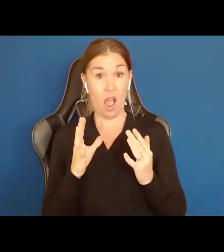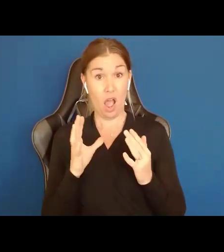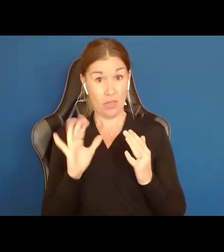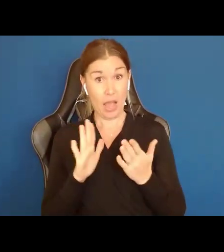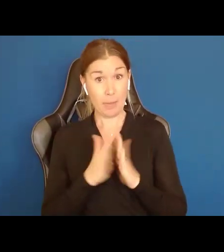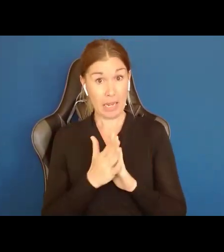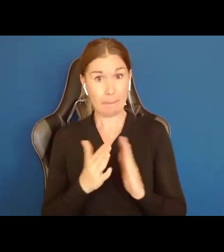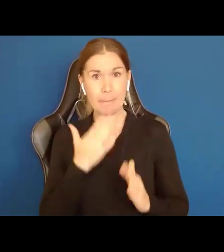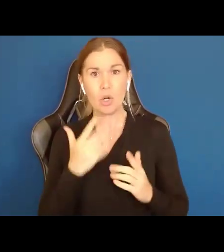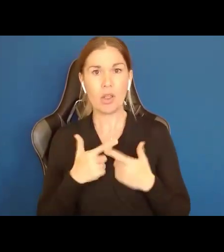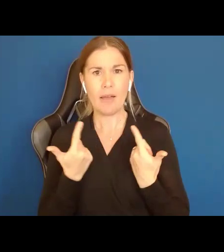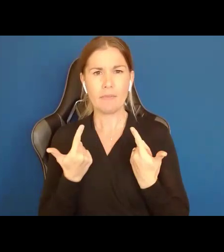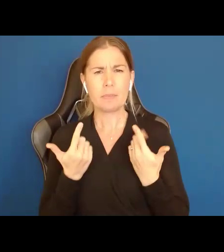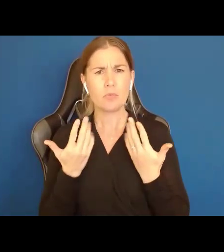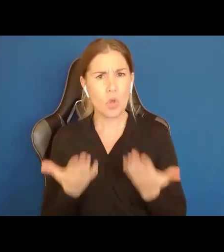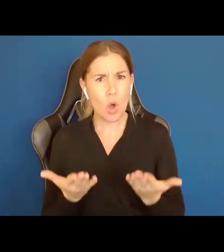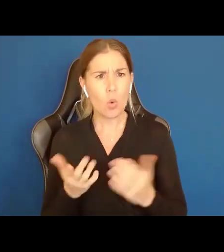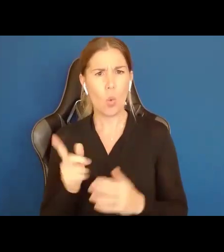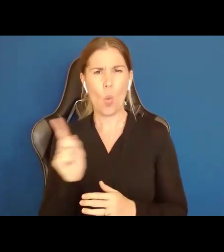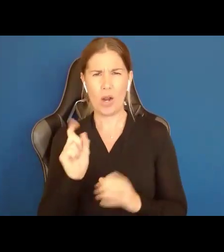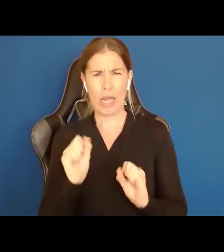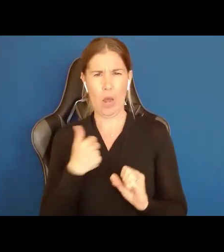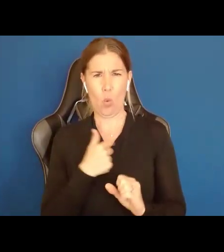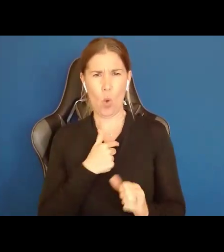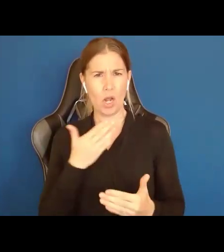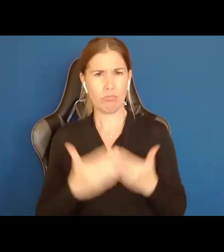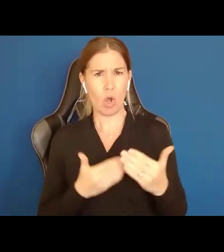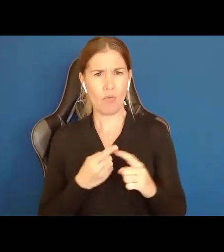So, where can we go from here? I just spent 20 minutes, and I am hoping you are not regretting